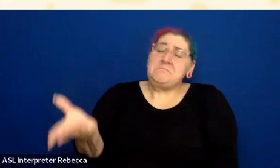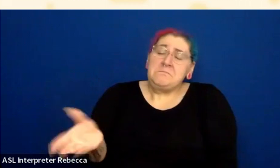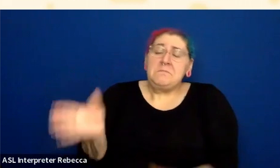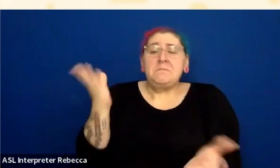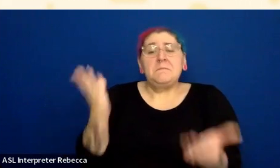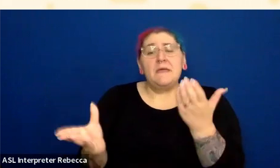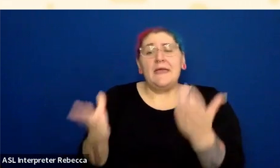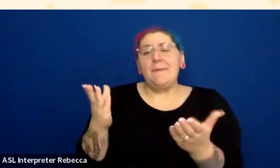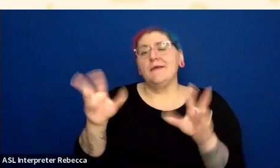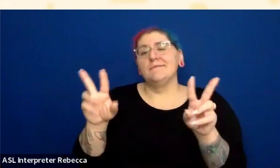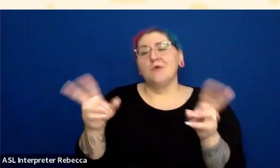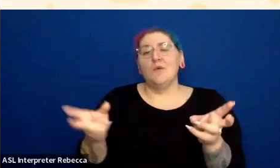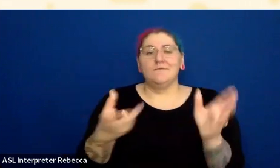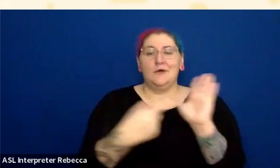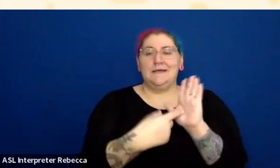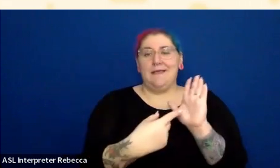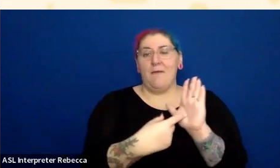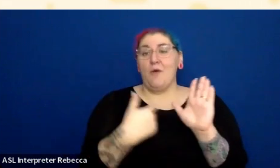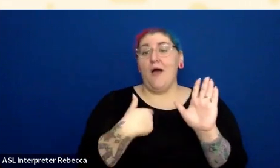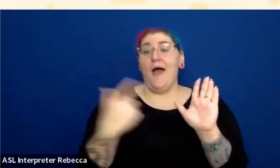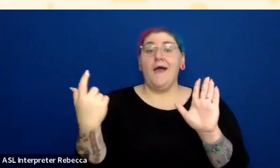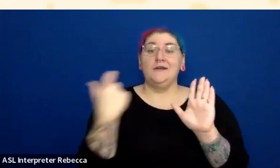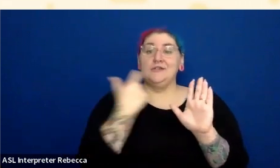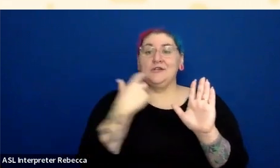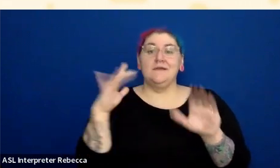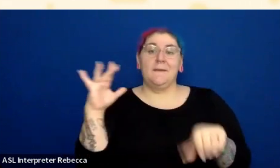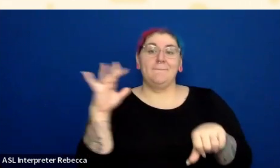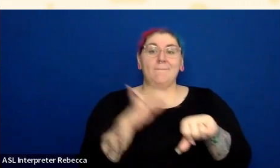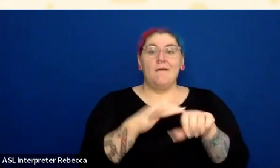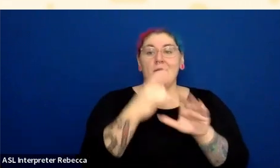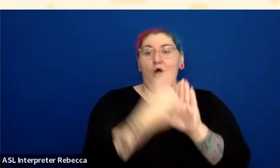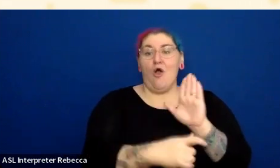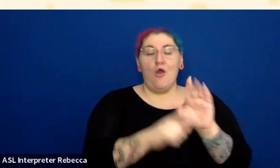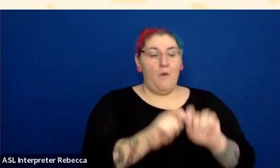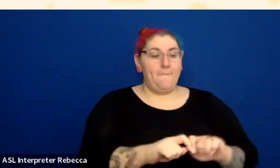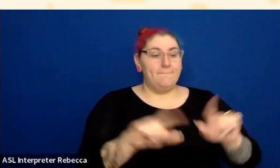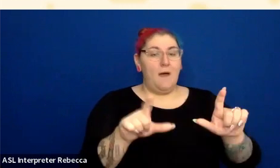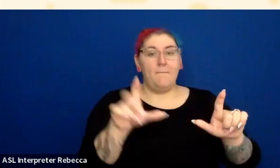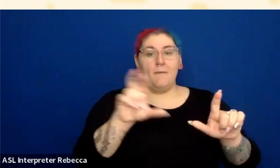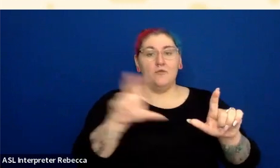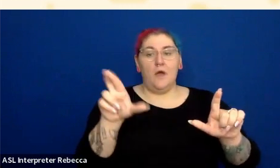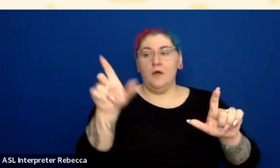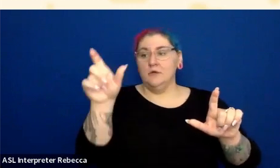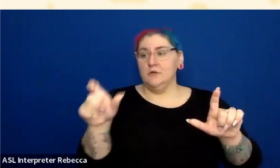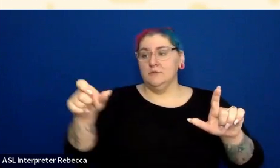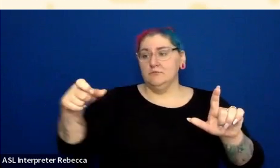So yes, there might be times where that's not needed.